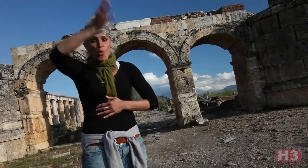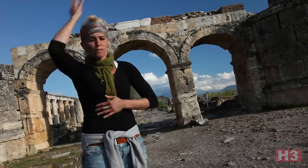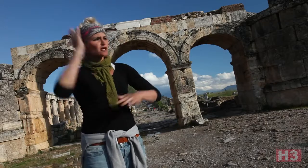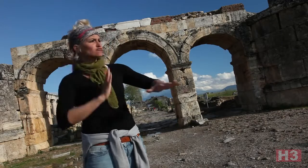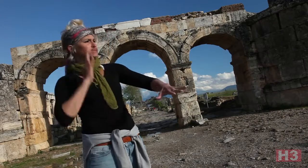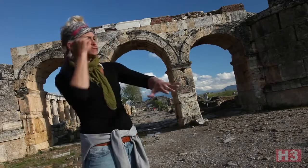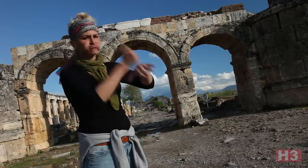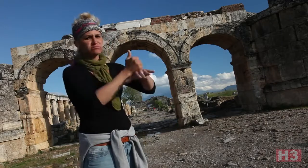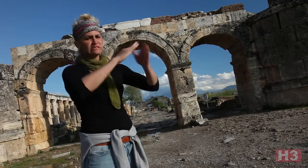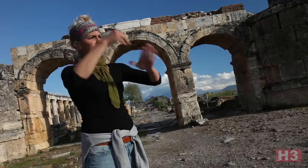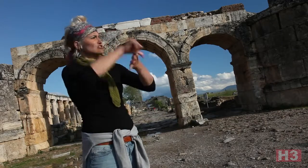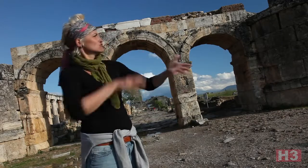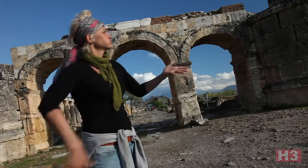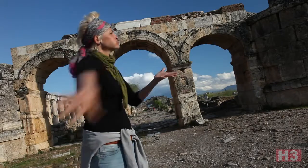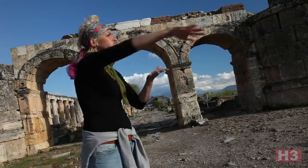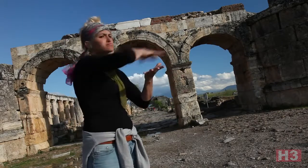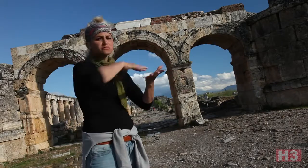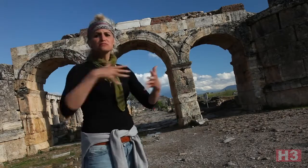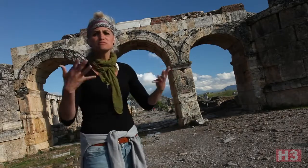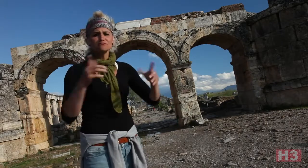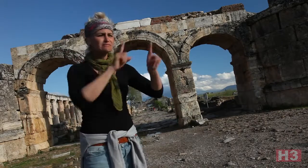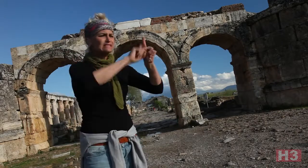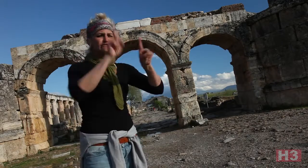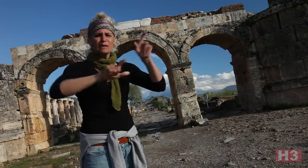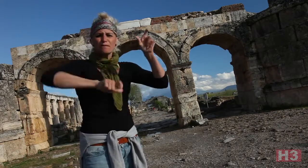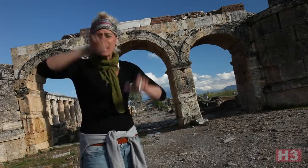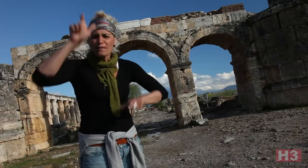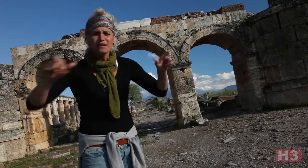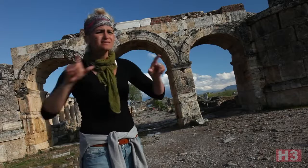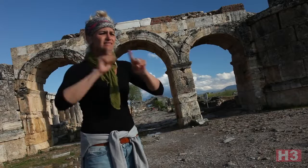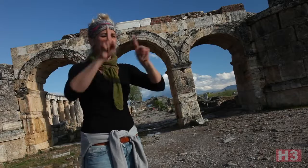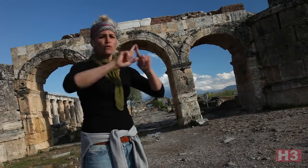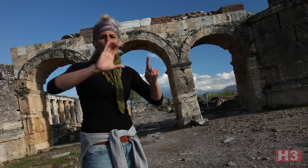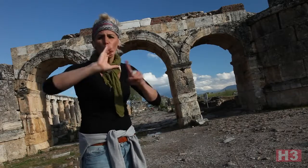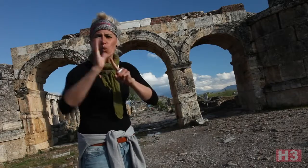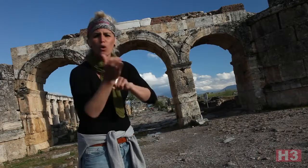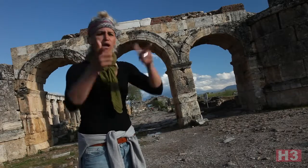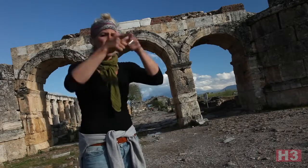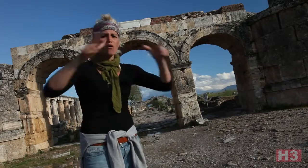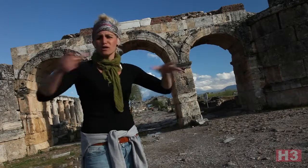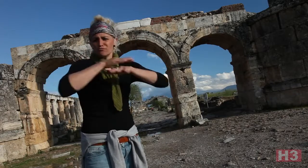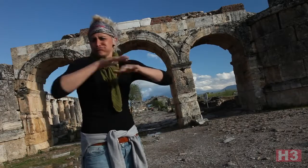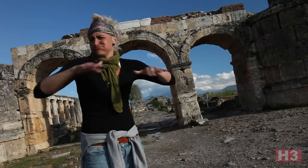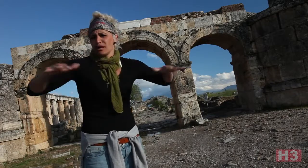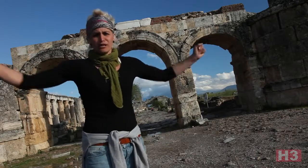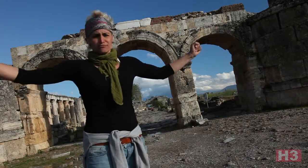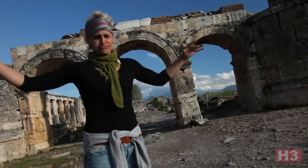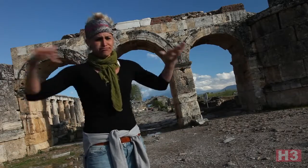The Romans founded this city. Different people, cultures and languages from all corners came to this city.